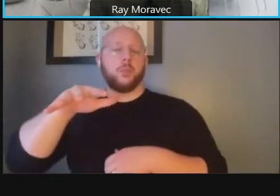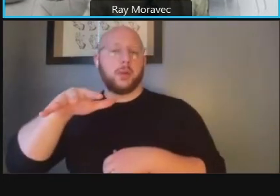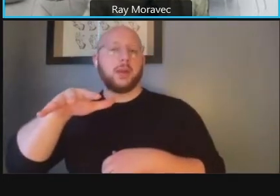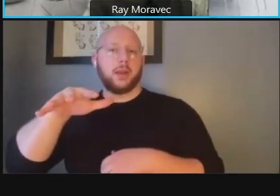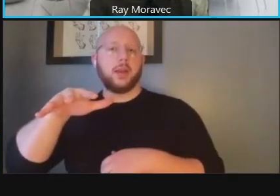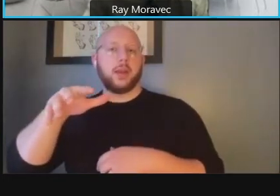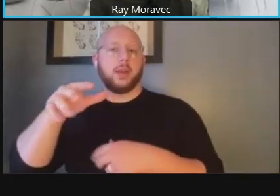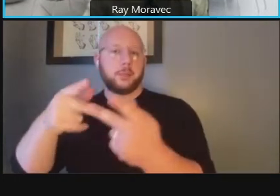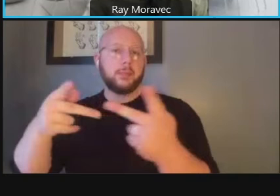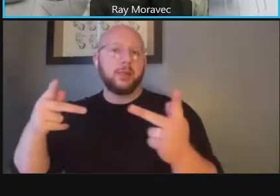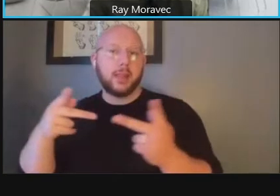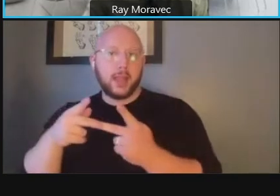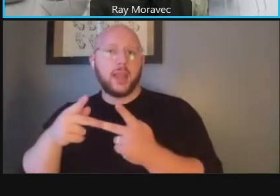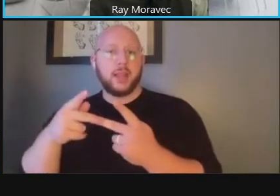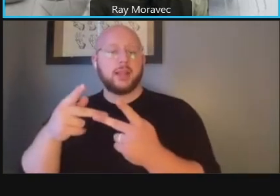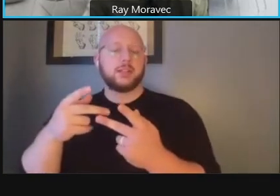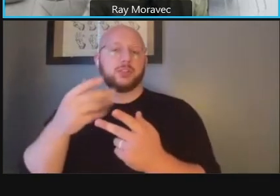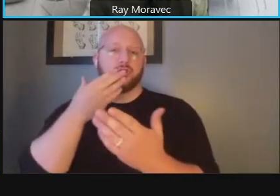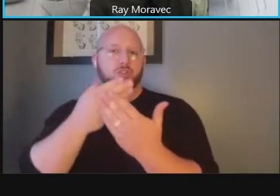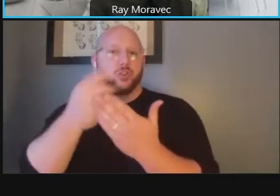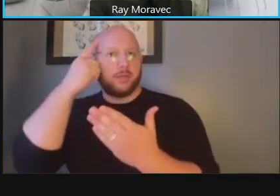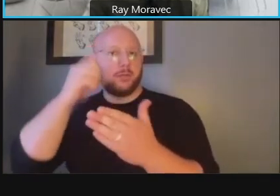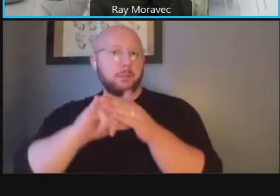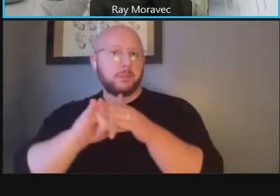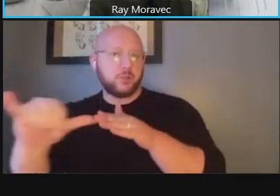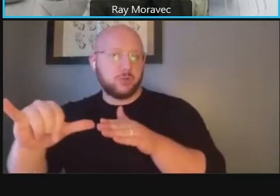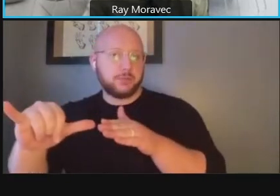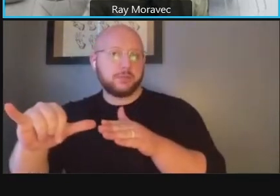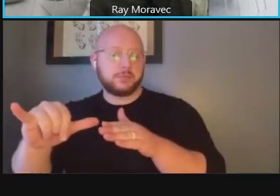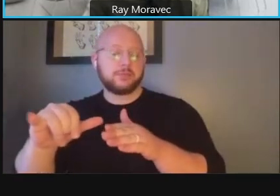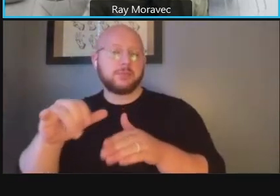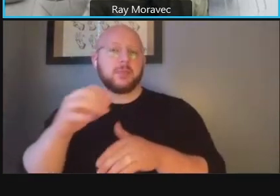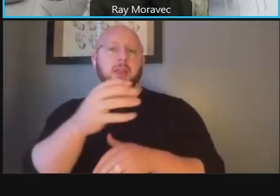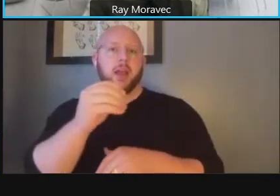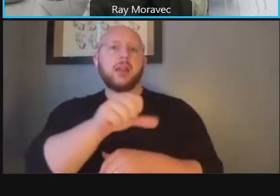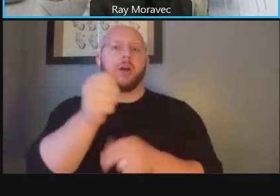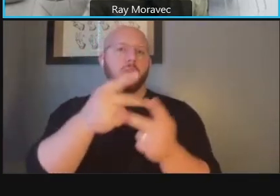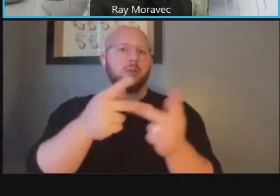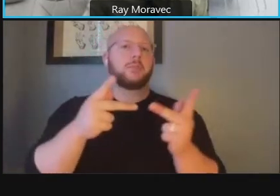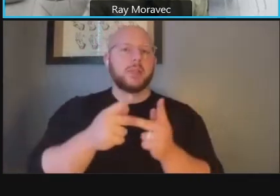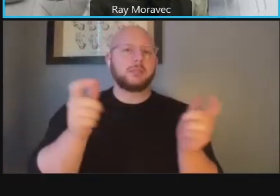metro and other things all to be considered and opportunities here for extensive vision